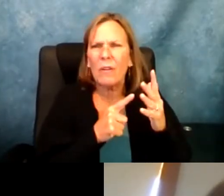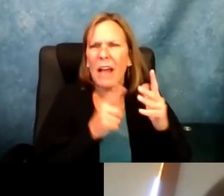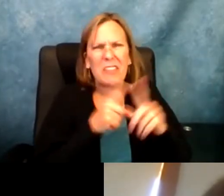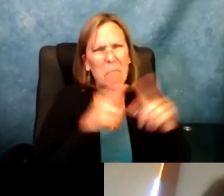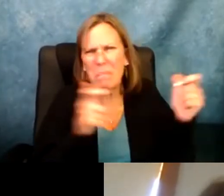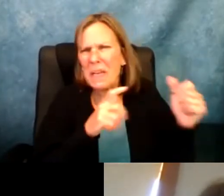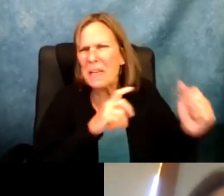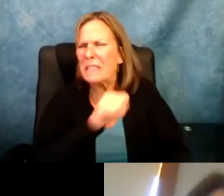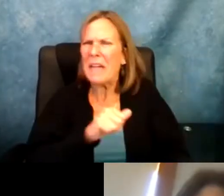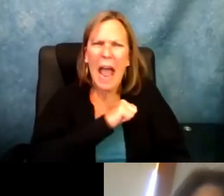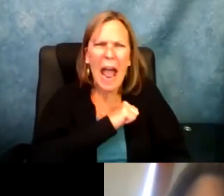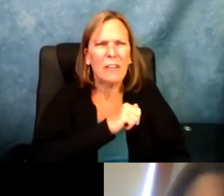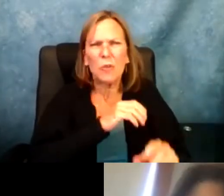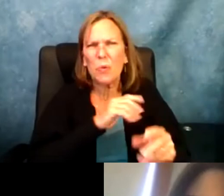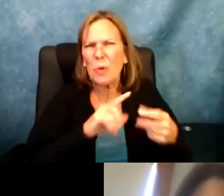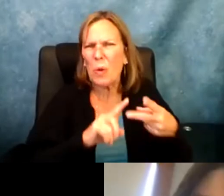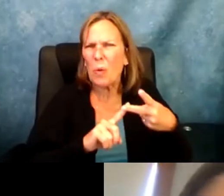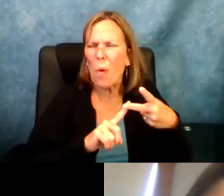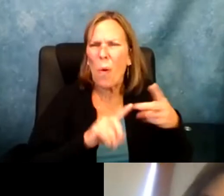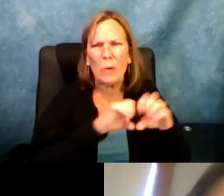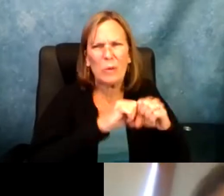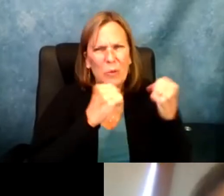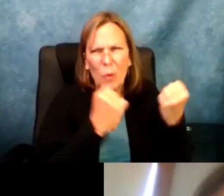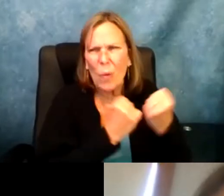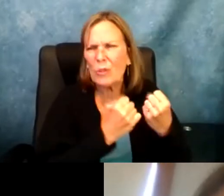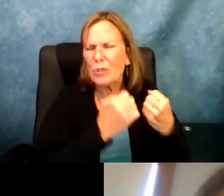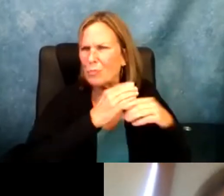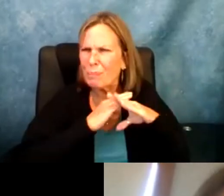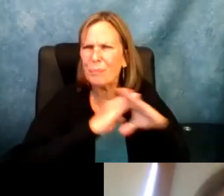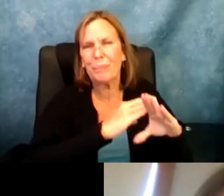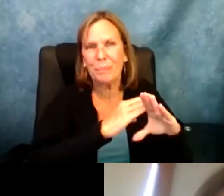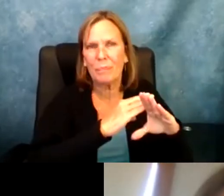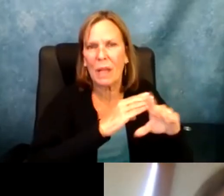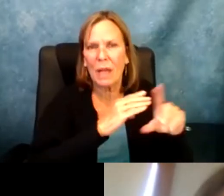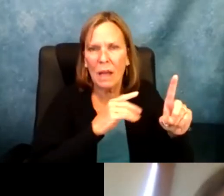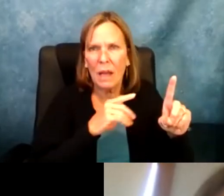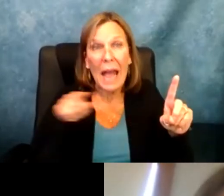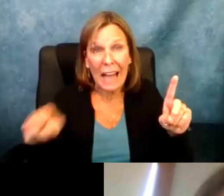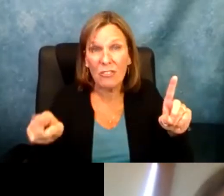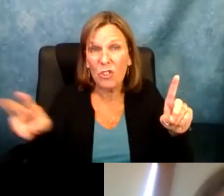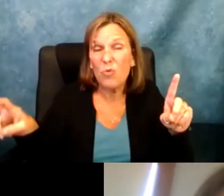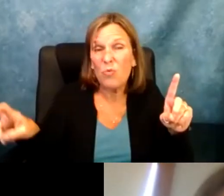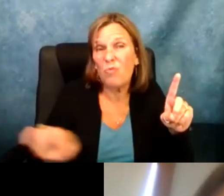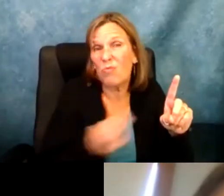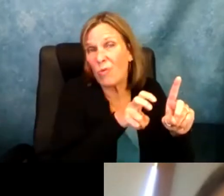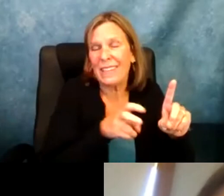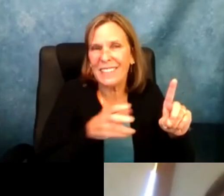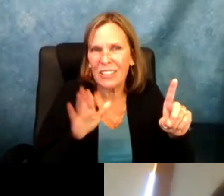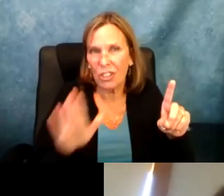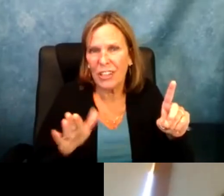yeah. Sorry. What stands out for you as the biggest -- Sefakor: What is the biggest